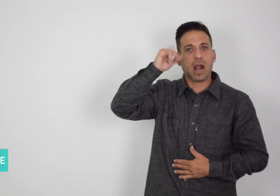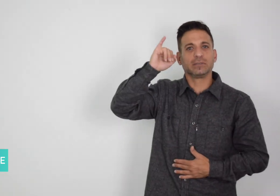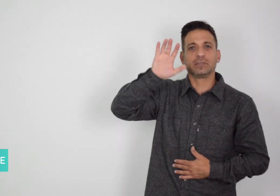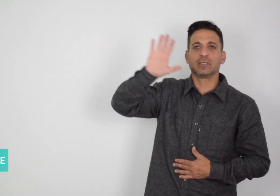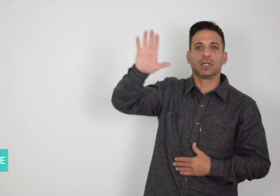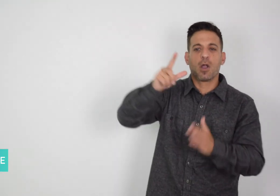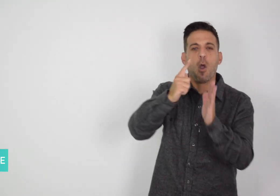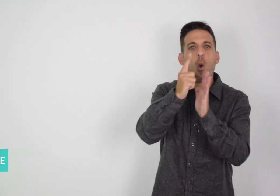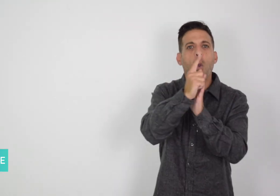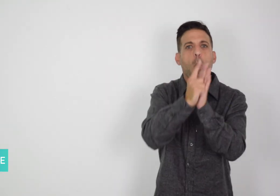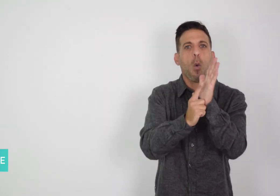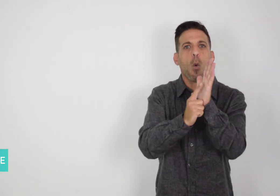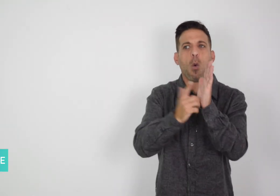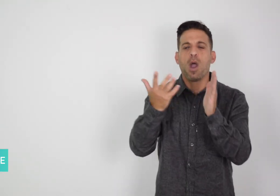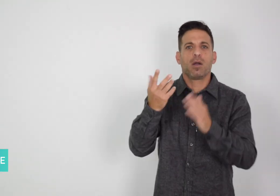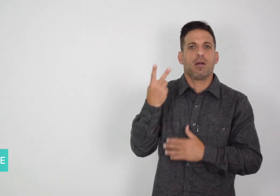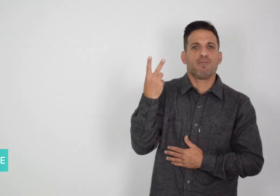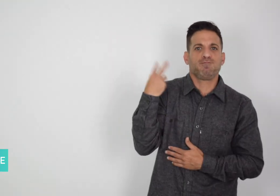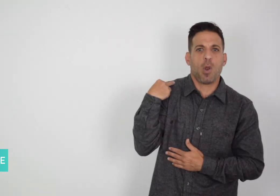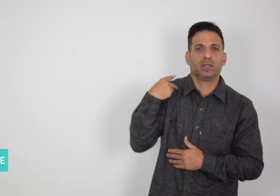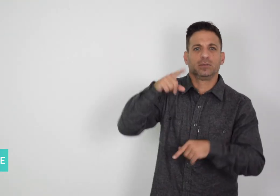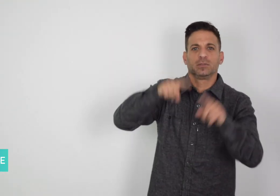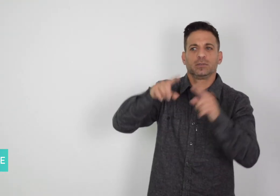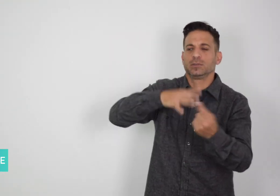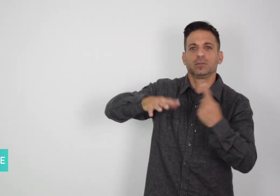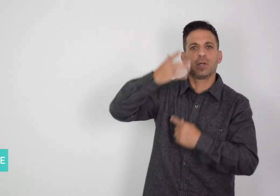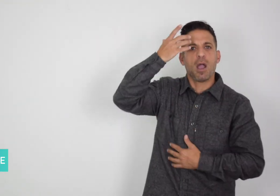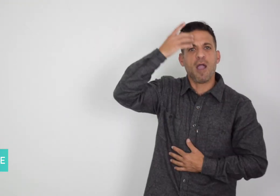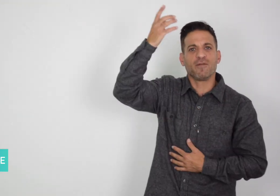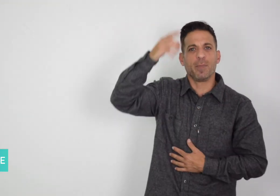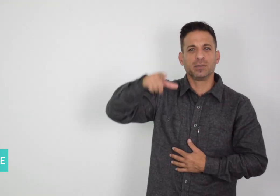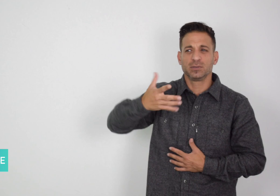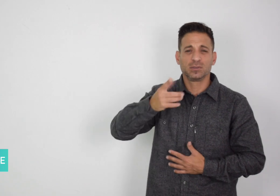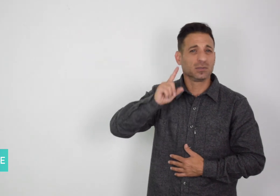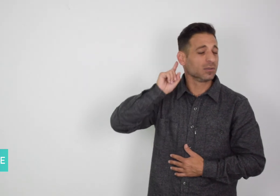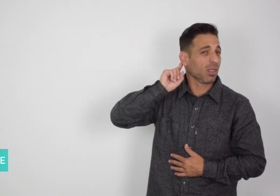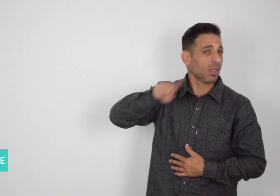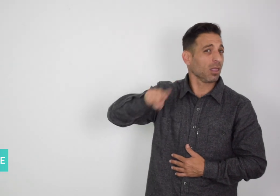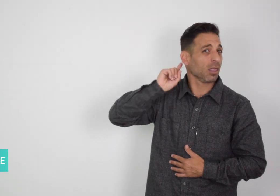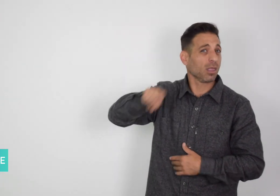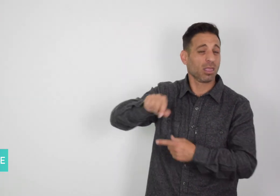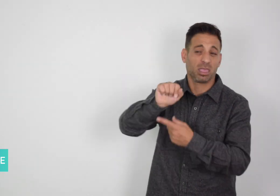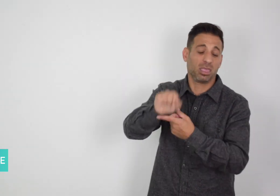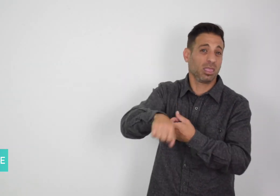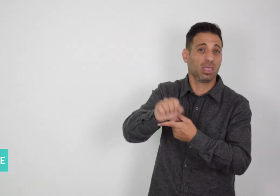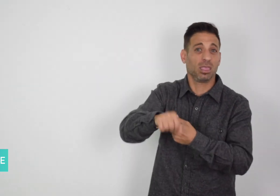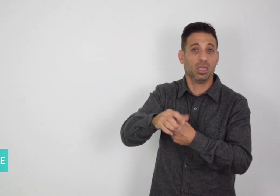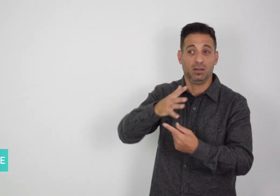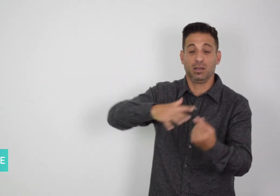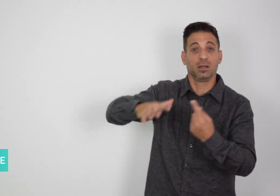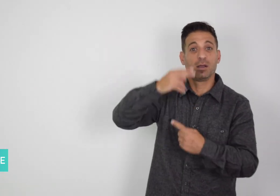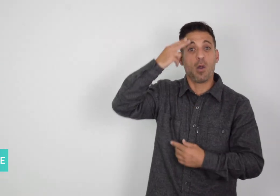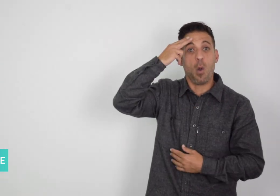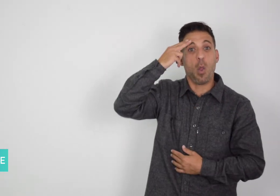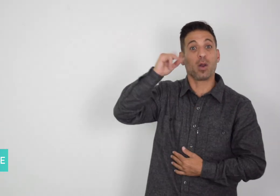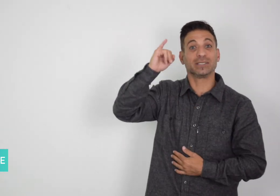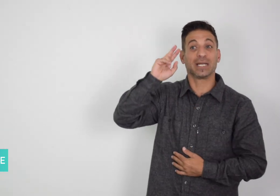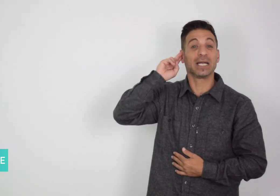and government have ignored the violations of human rights committed